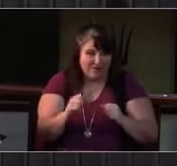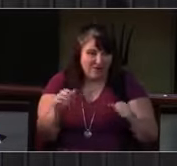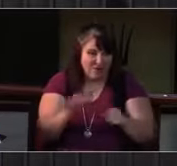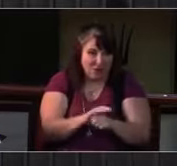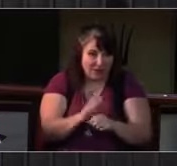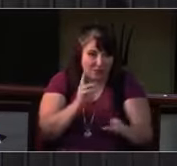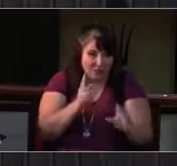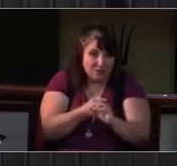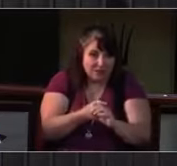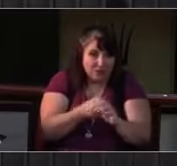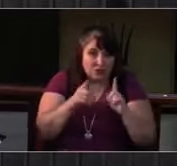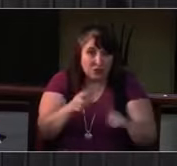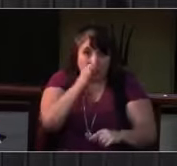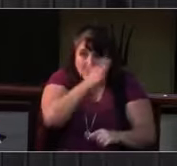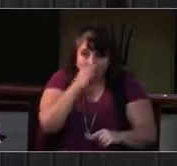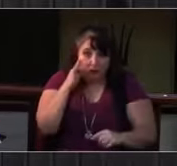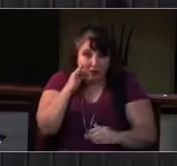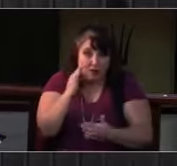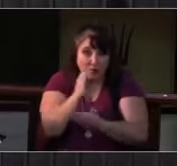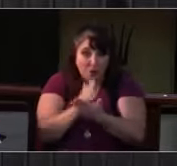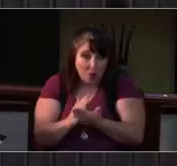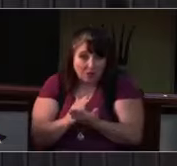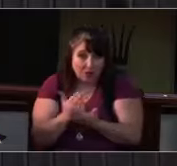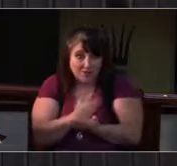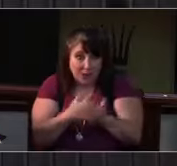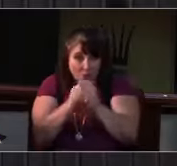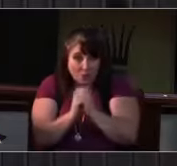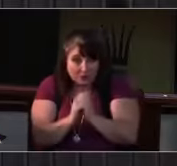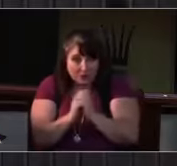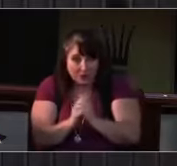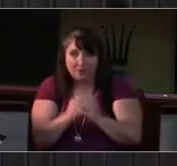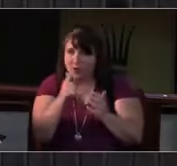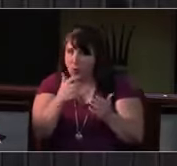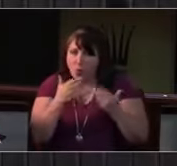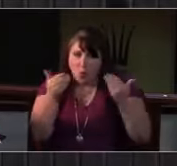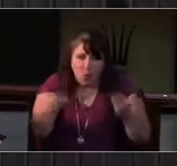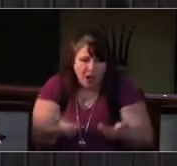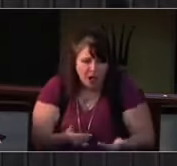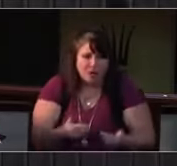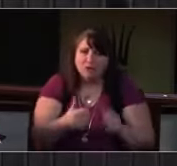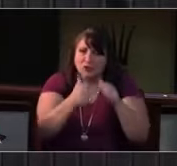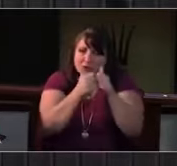And one more announcement. You might notice there's a basket up here,